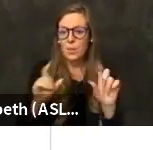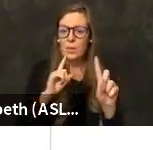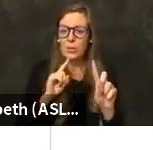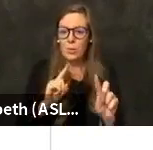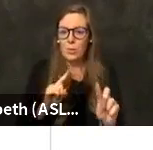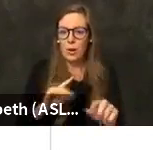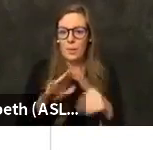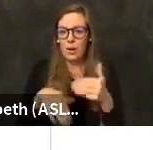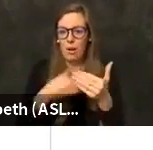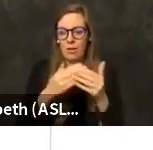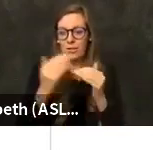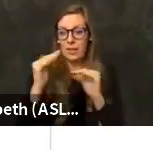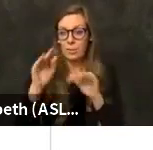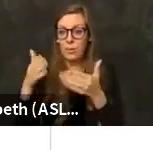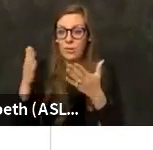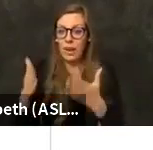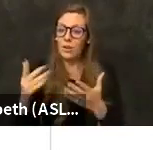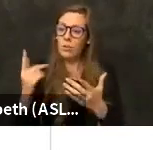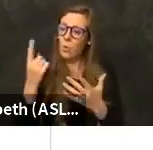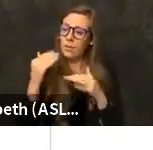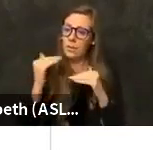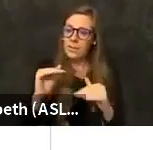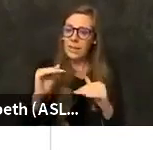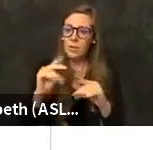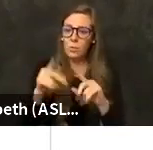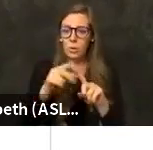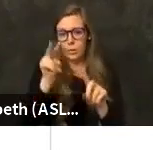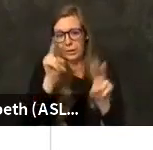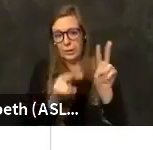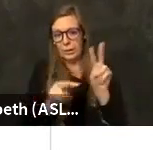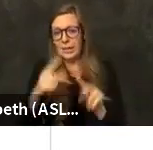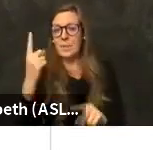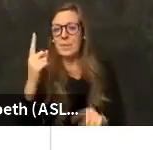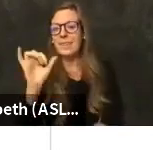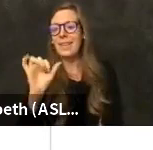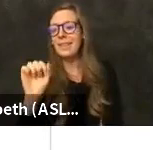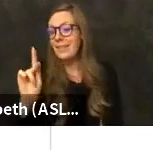That limitation is that when we look at an entity like Kaiser, for example,